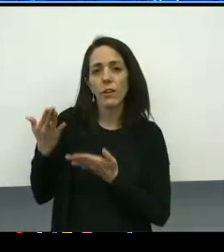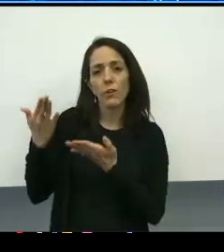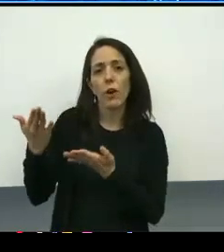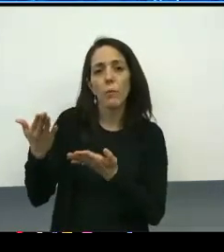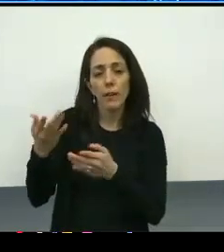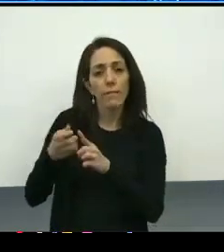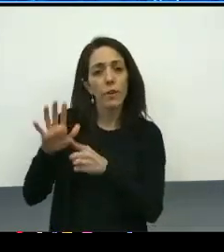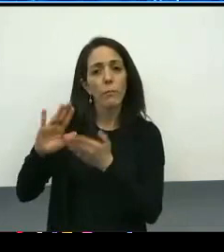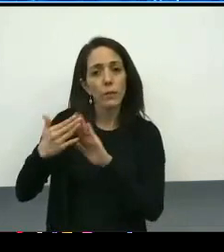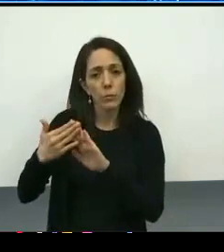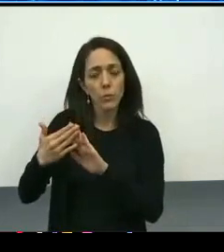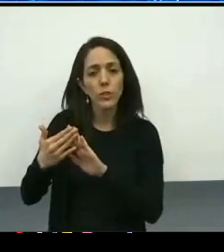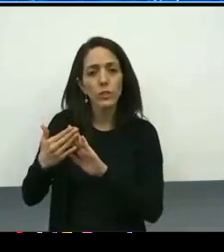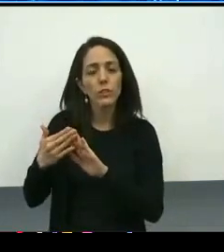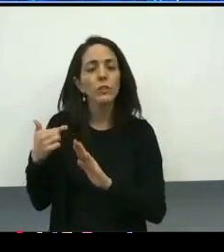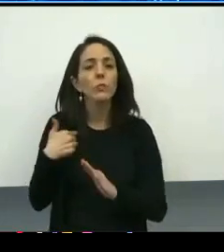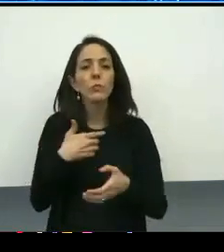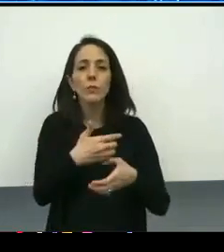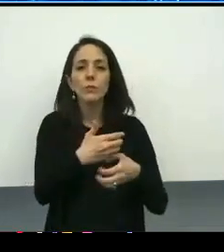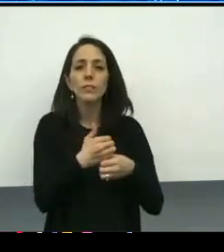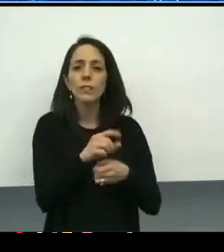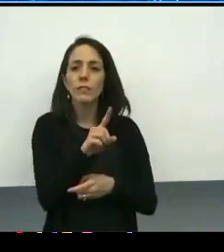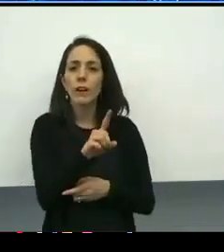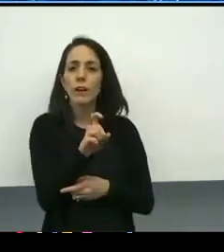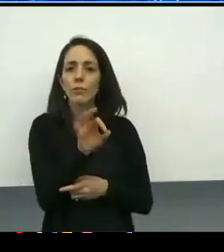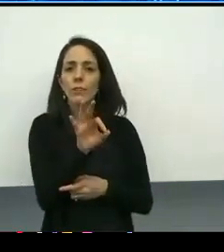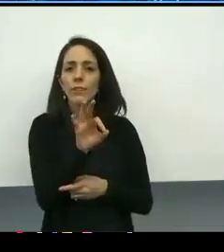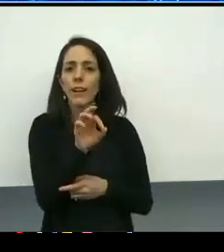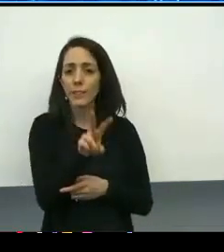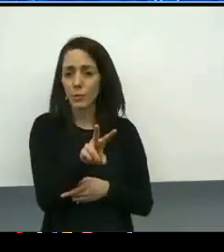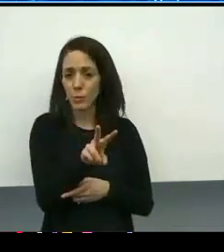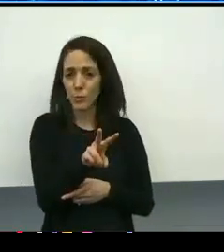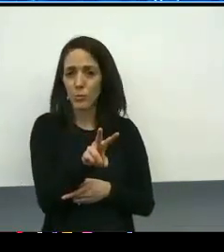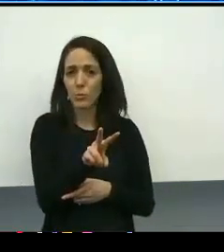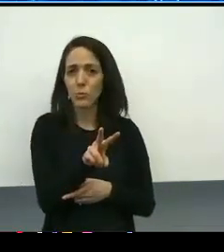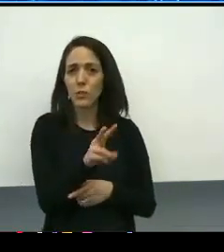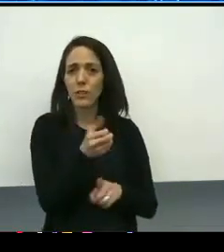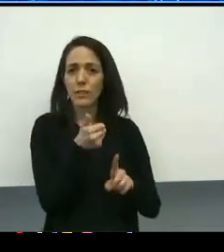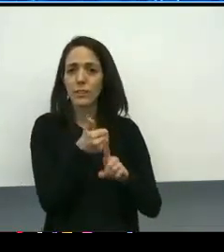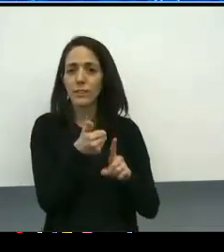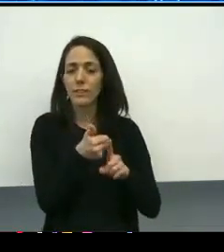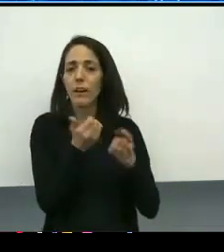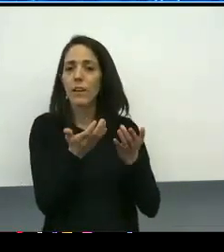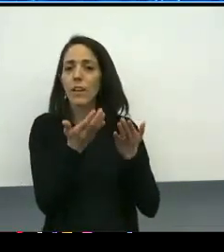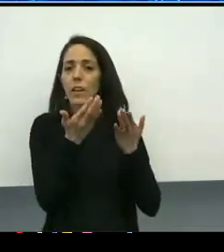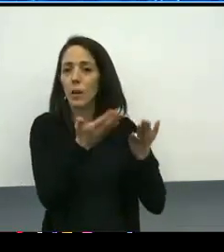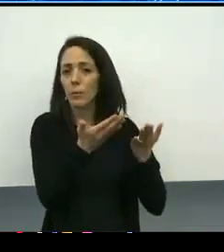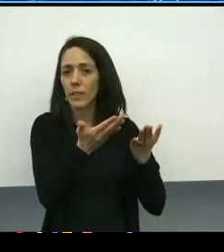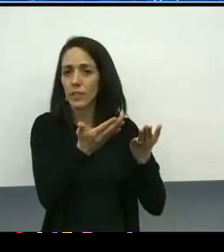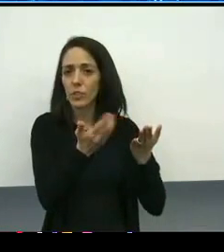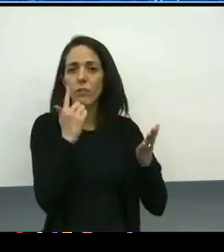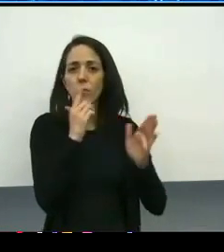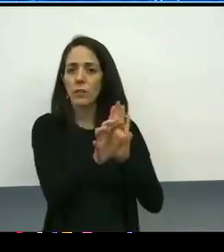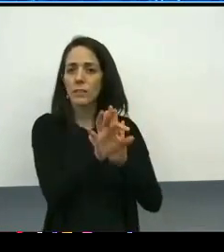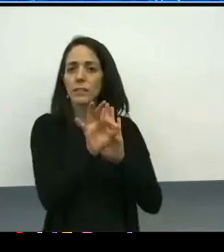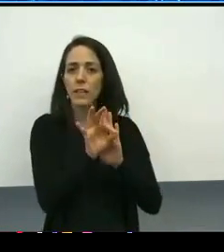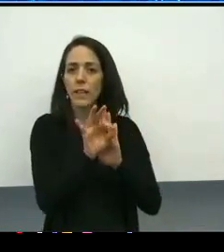and we've received 192 self nominations to select those individuals from.